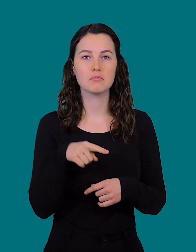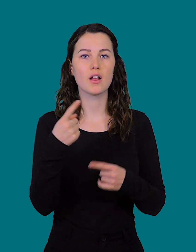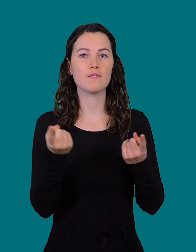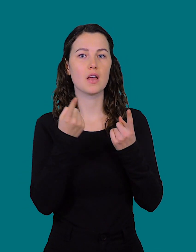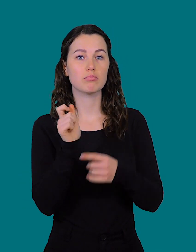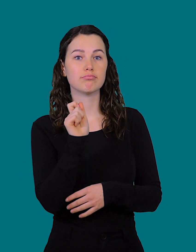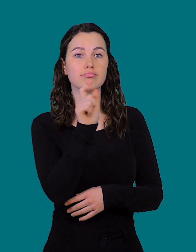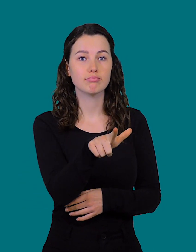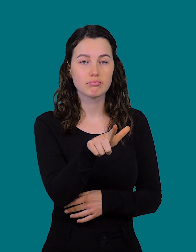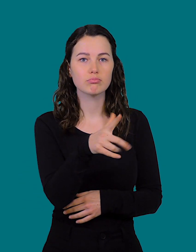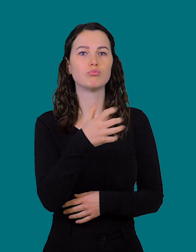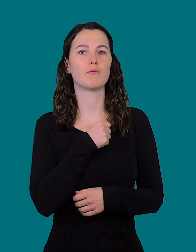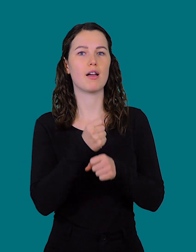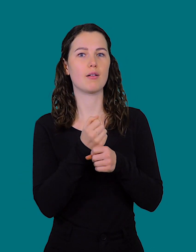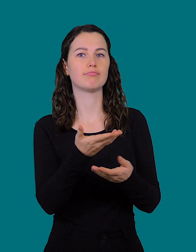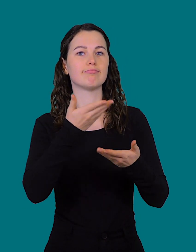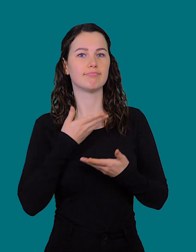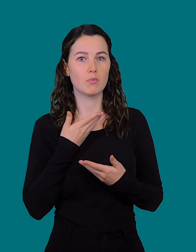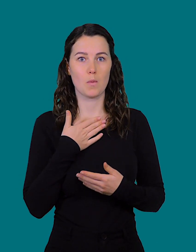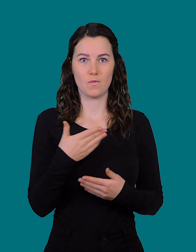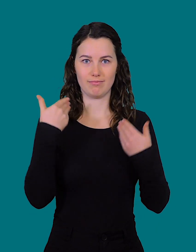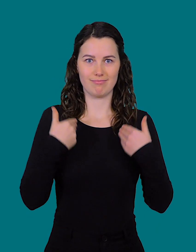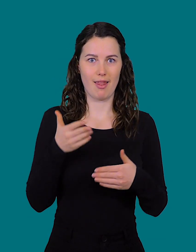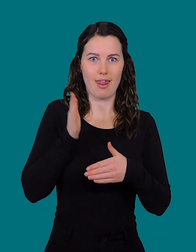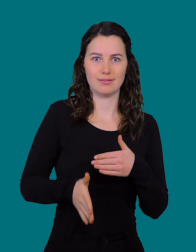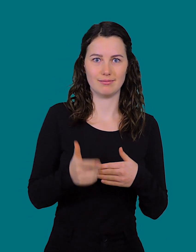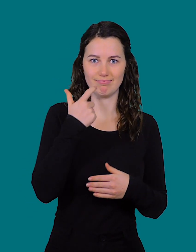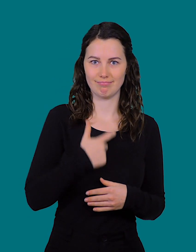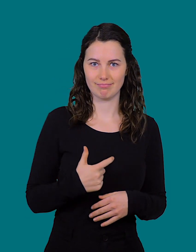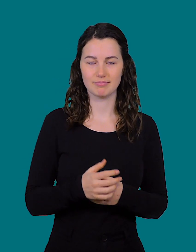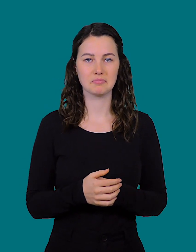tried to apply and managed to get a position even though she was last in line.